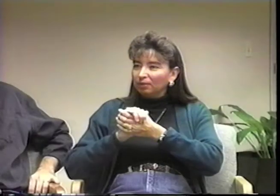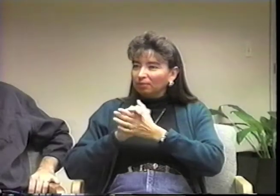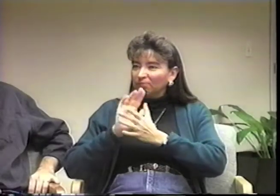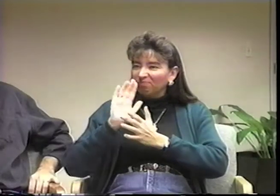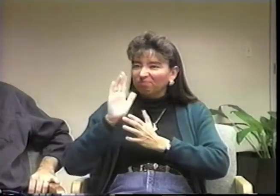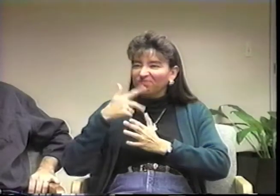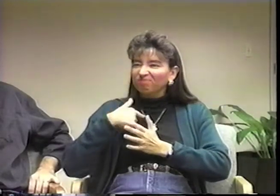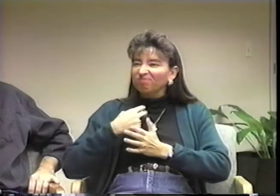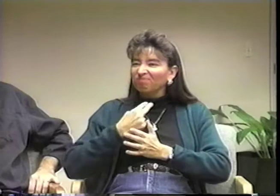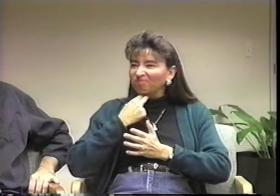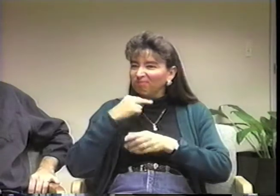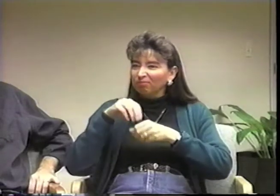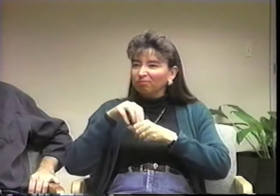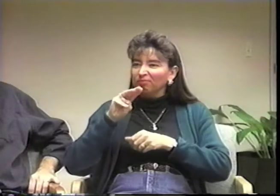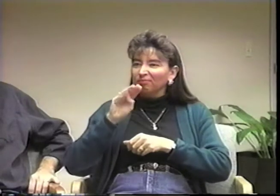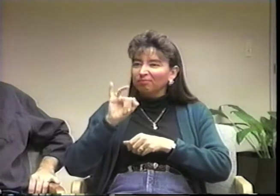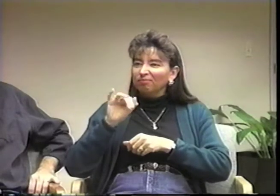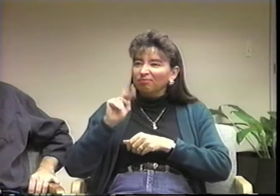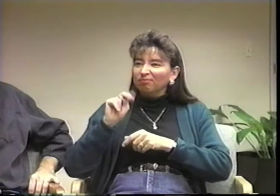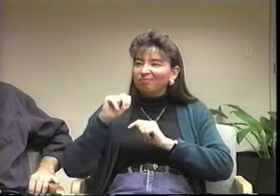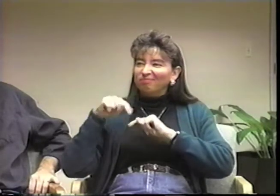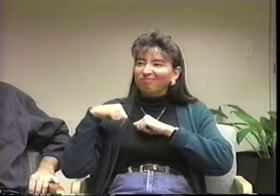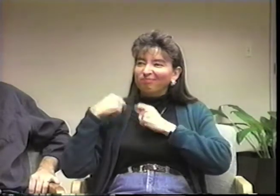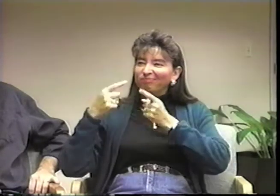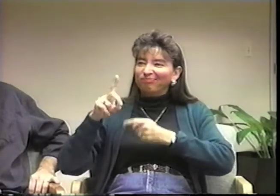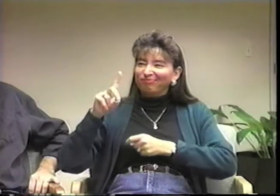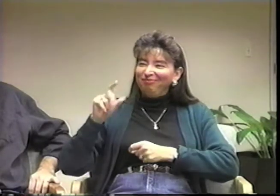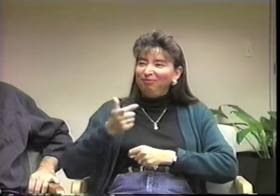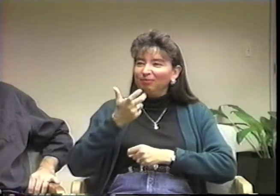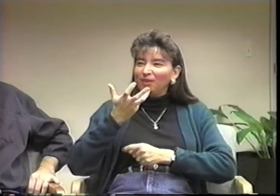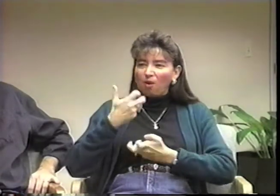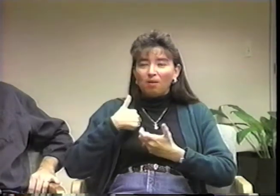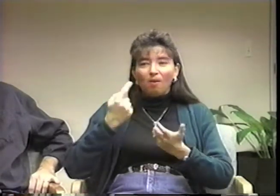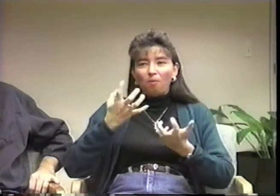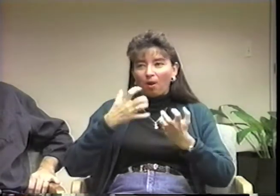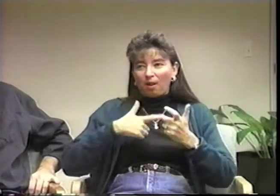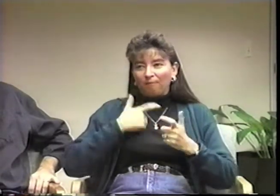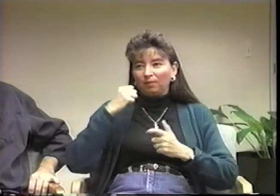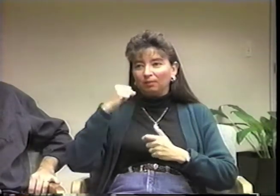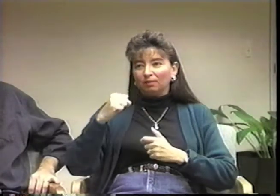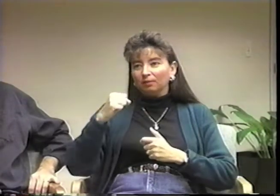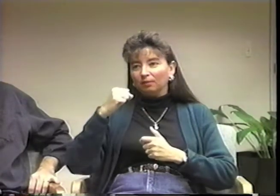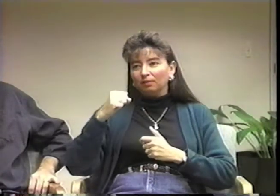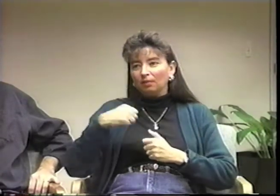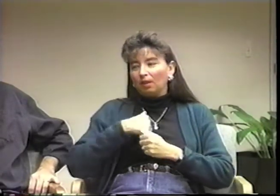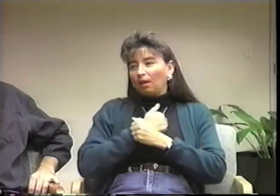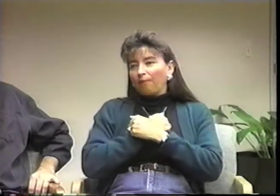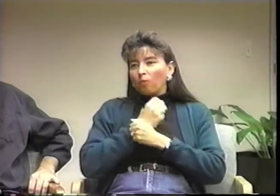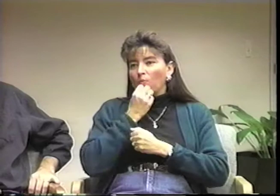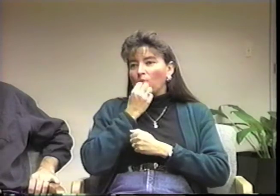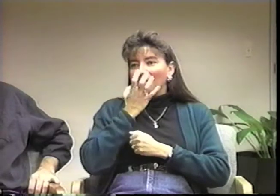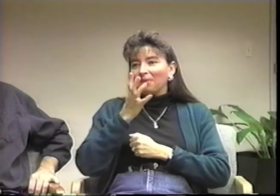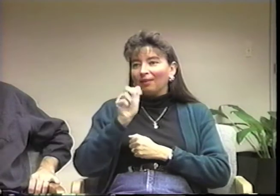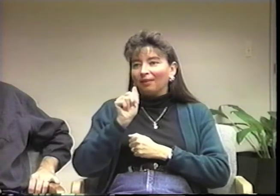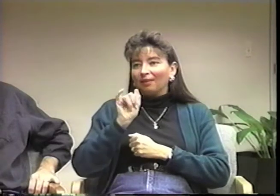So it seems like I'm sort of stuck here, which is too bad. I hate cold weather.